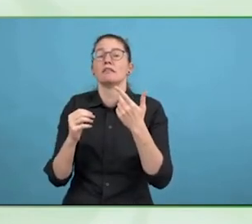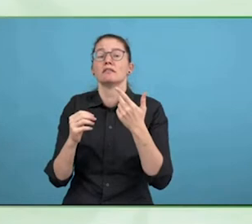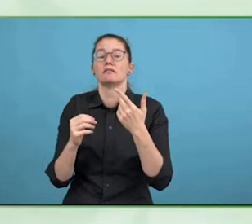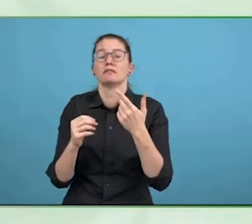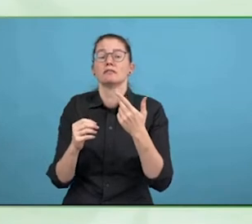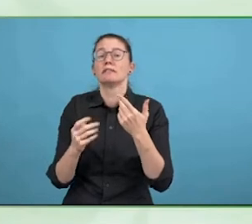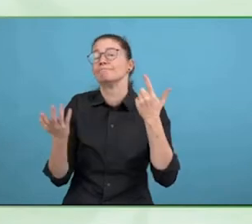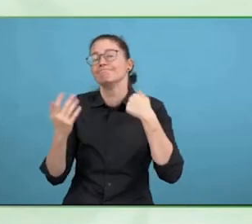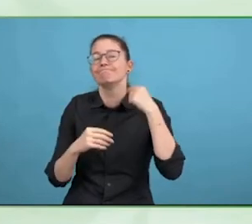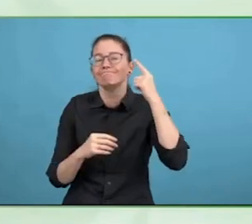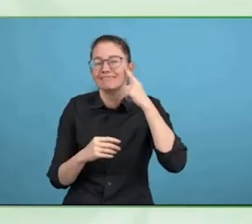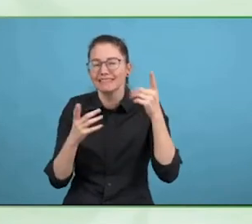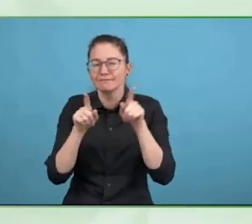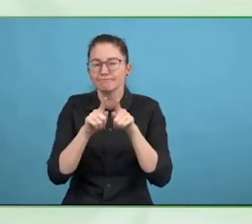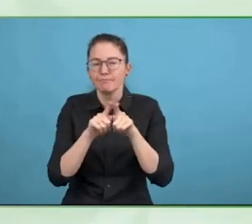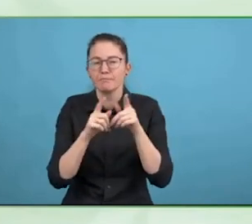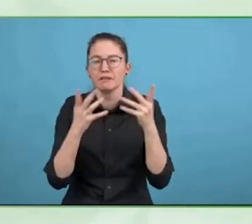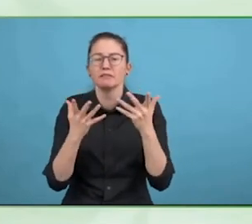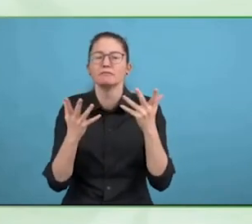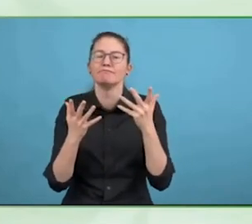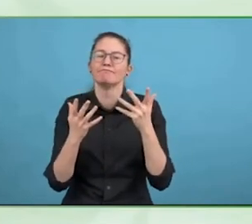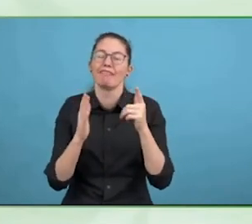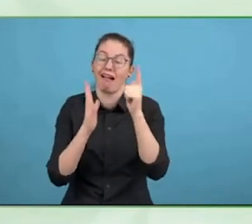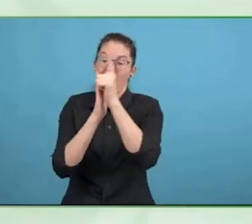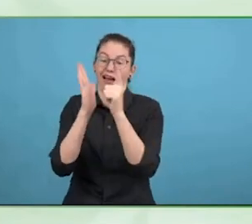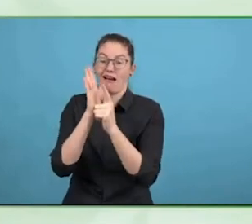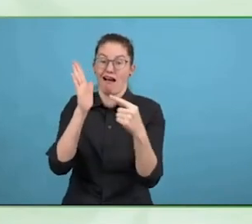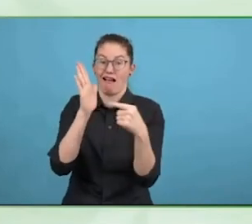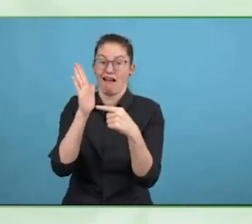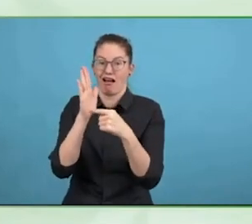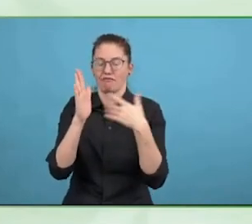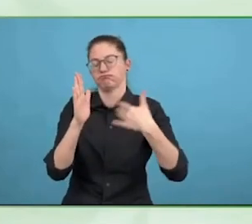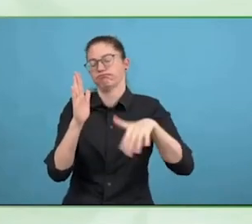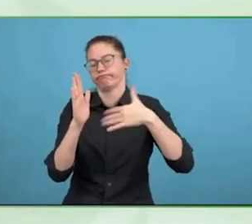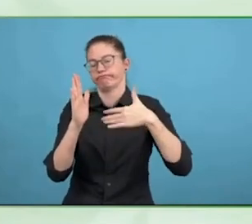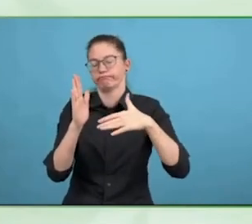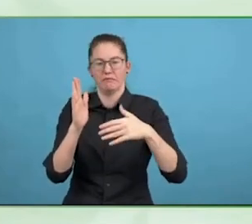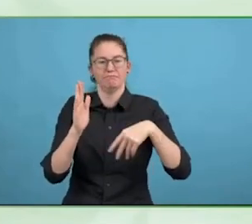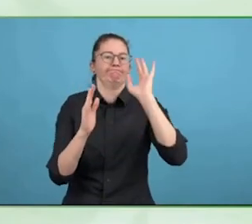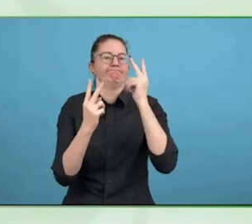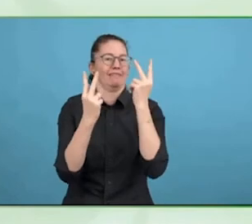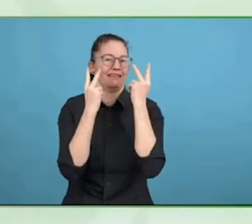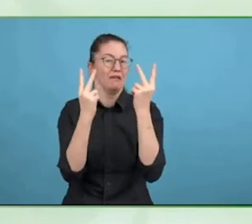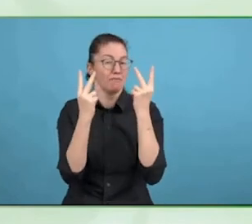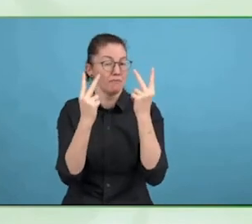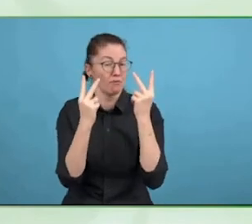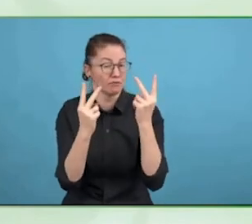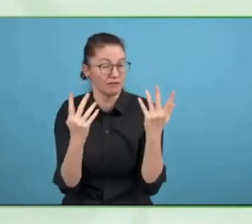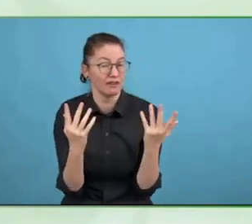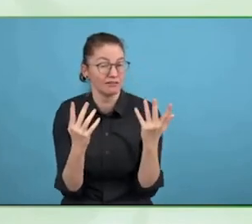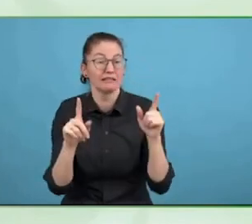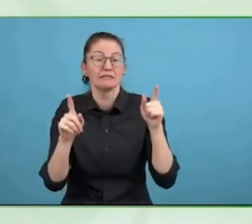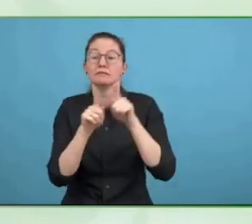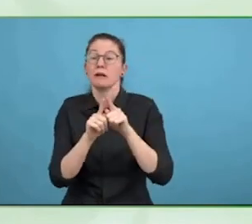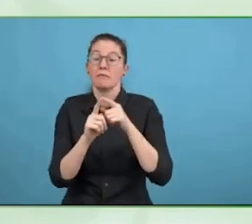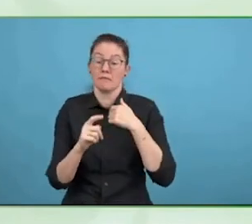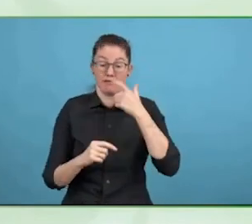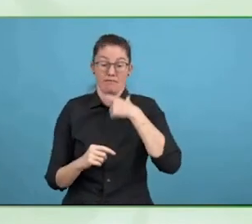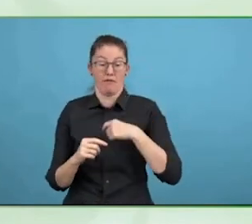into disability services is crucial. In the UK, a very rich country, we still do not have adequate services.